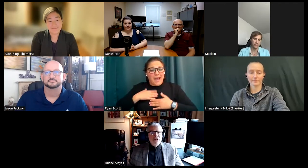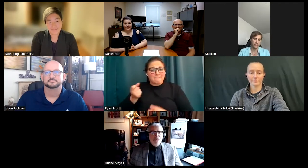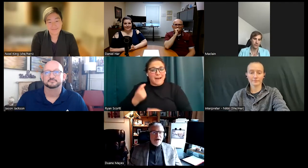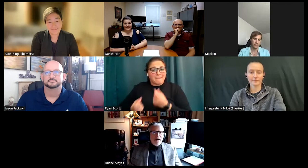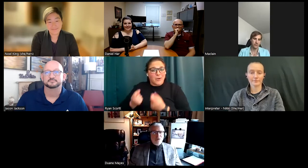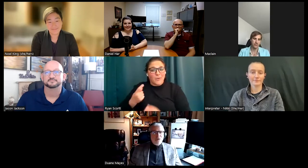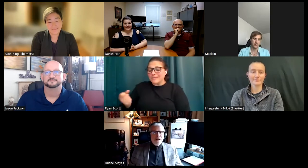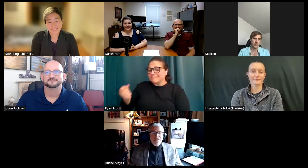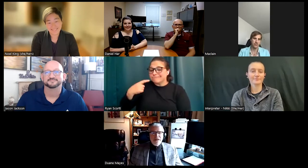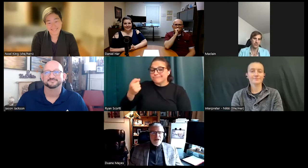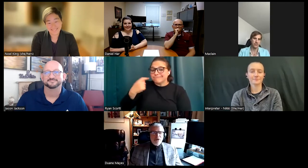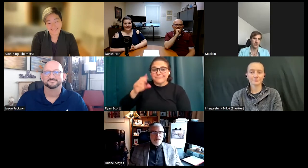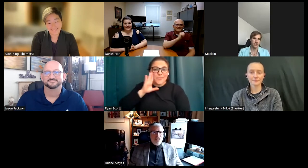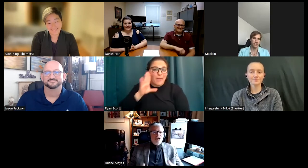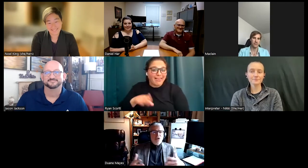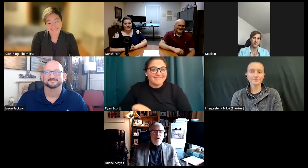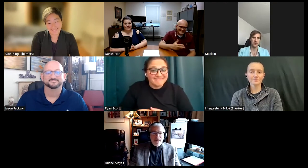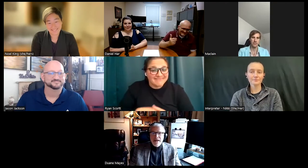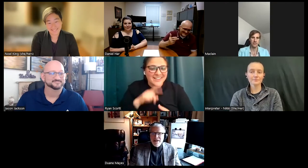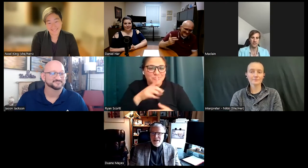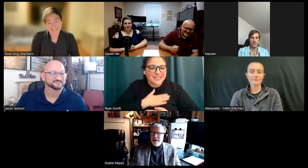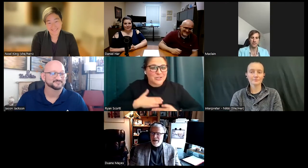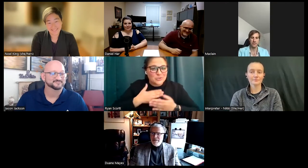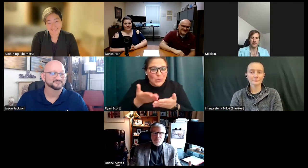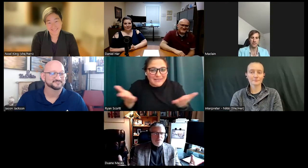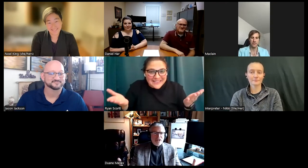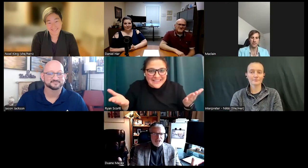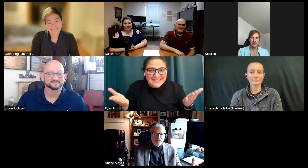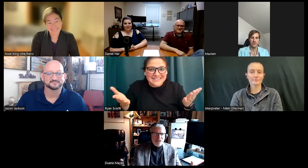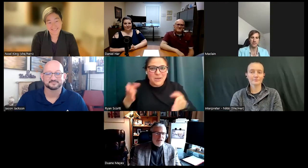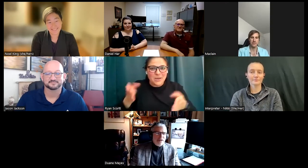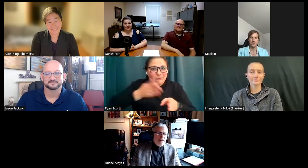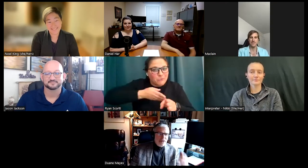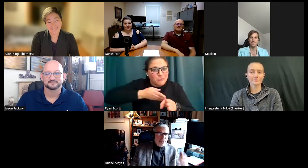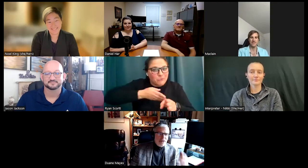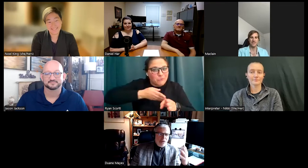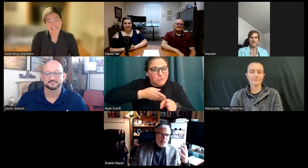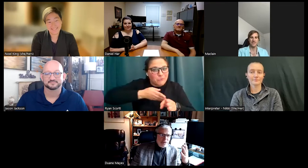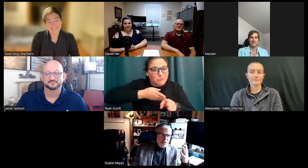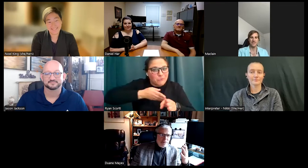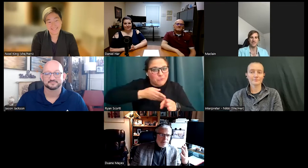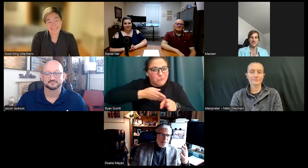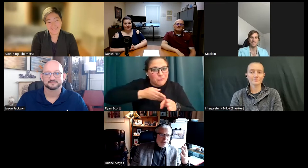might eat some popcorn and really enjoy these professionals. So, to Daniel Harr